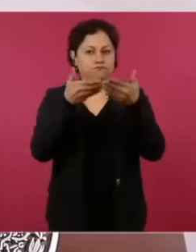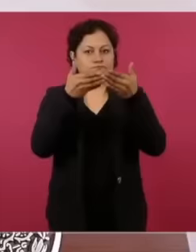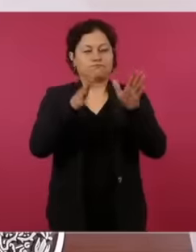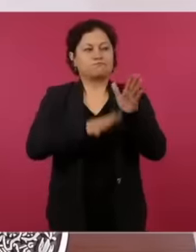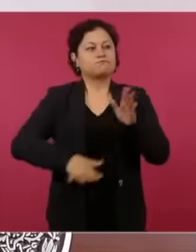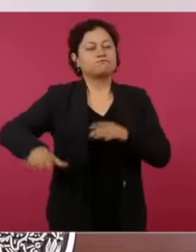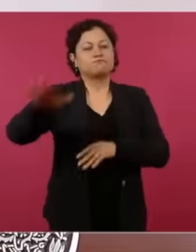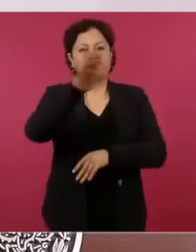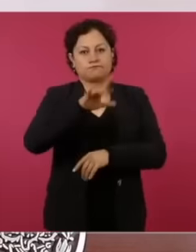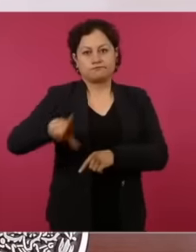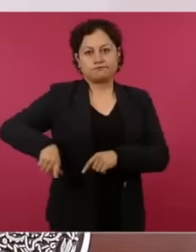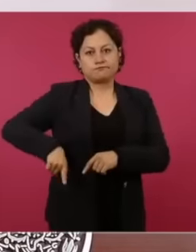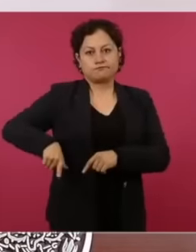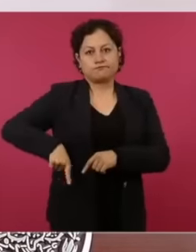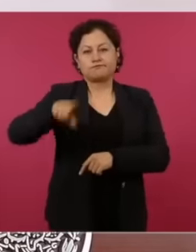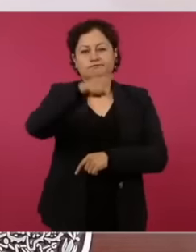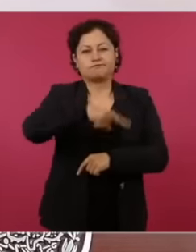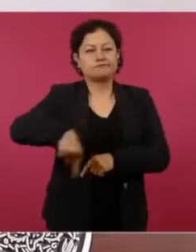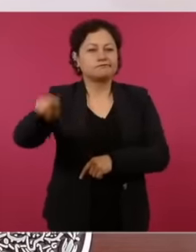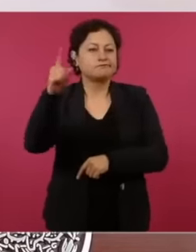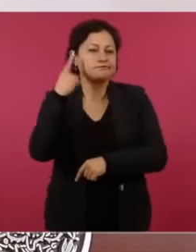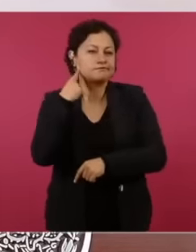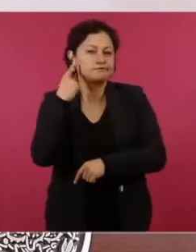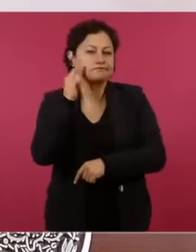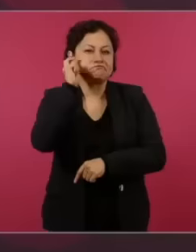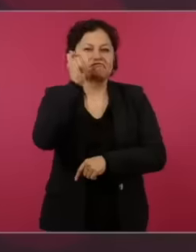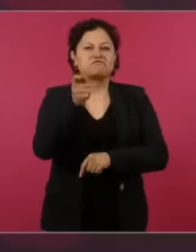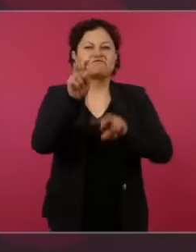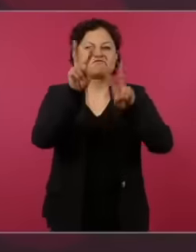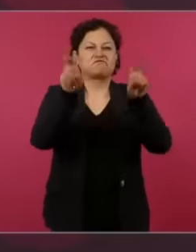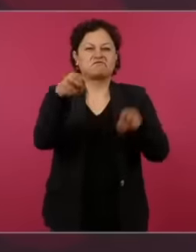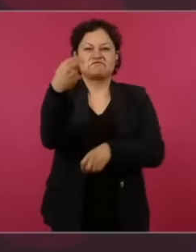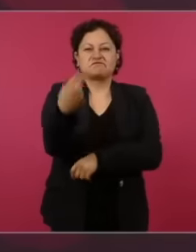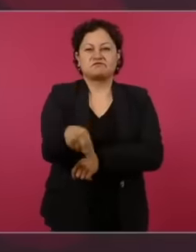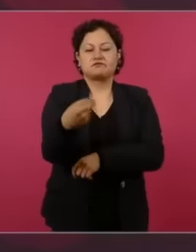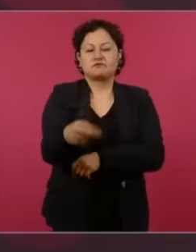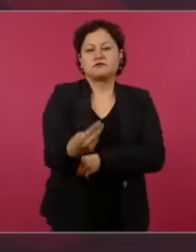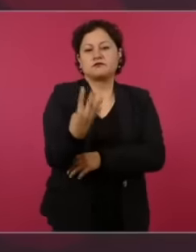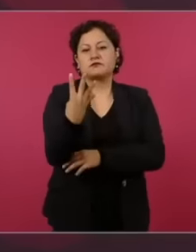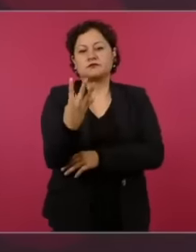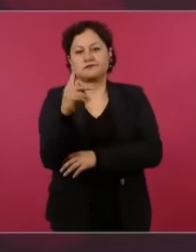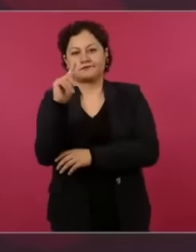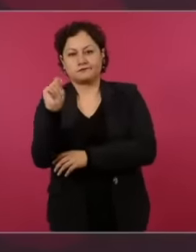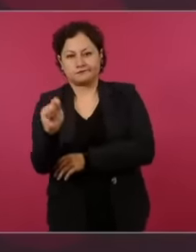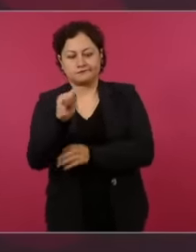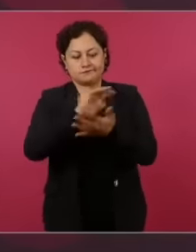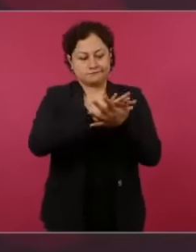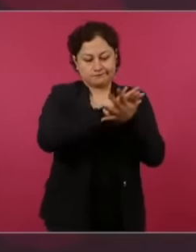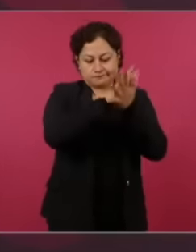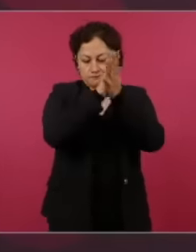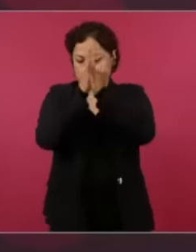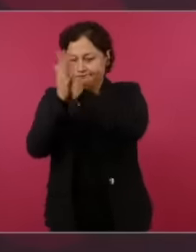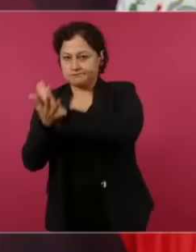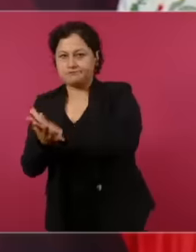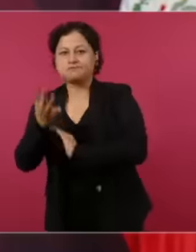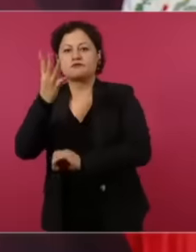as the fourth transformation, remembering that the first transformation was the